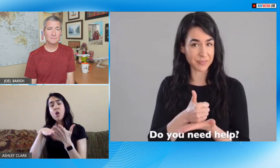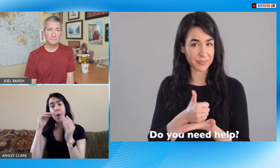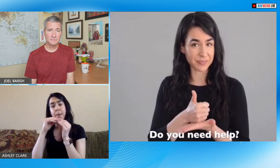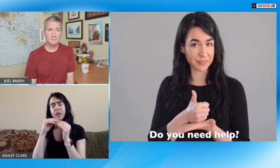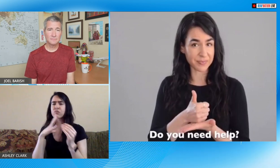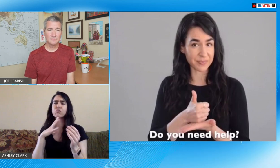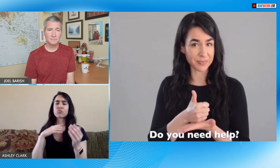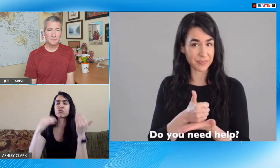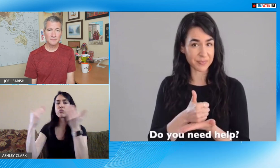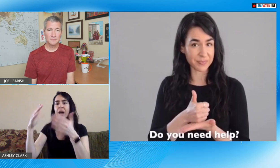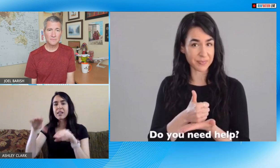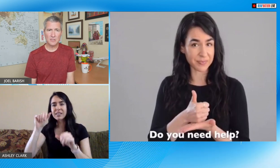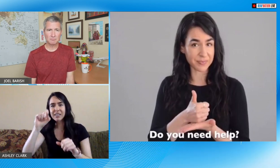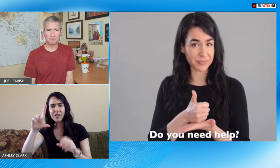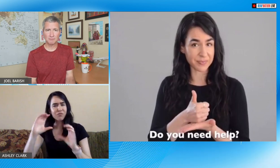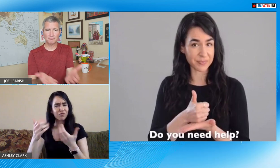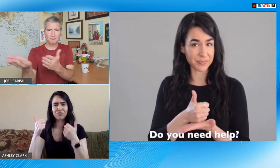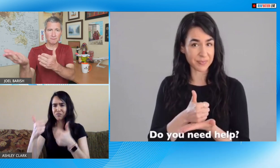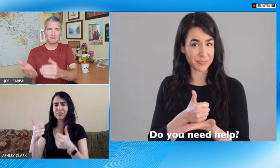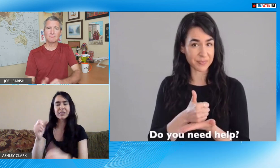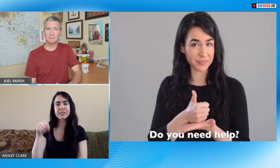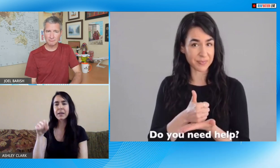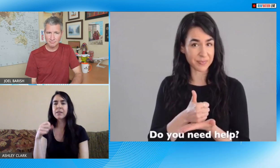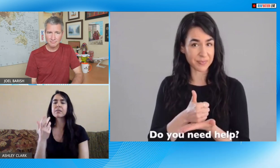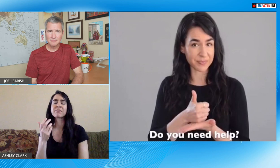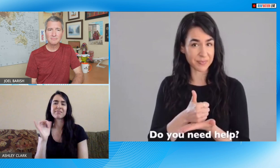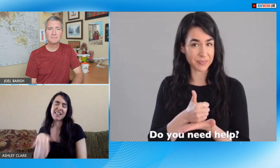for communication and then if people want to learn more they can go take an